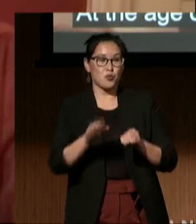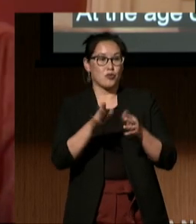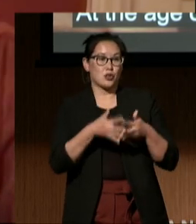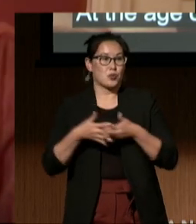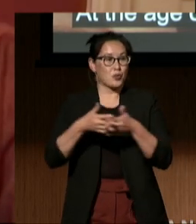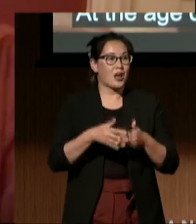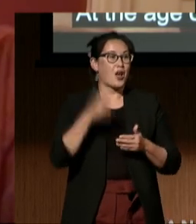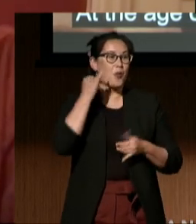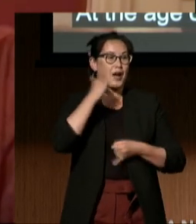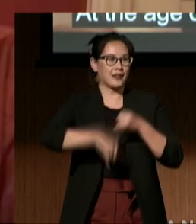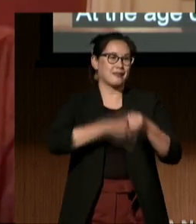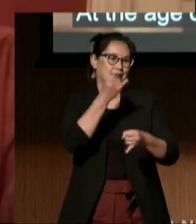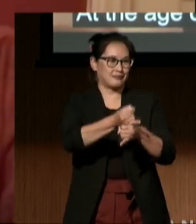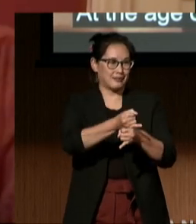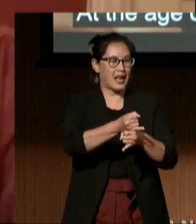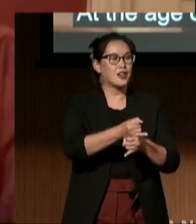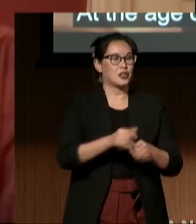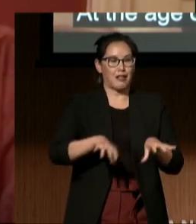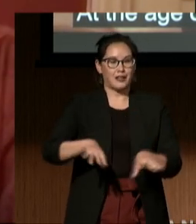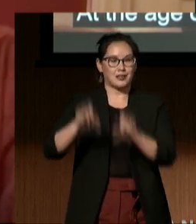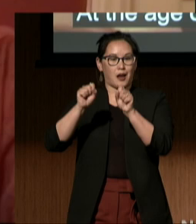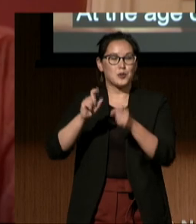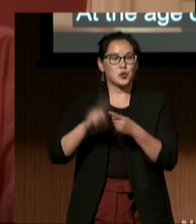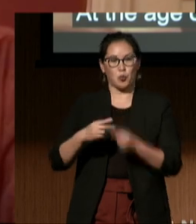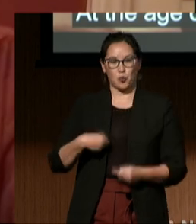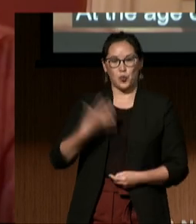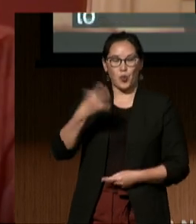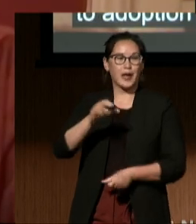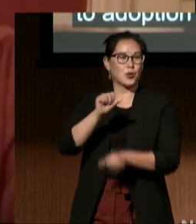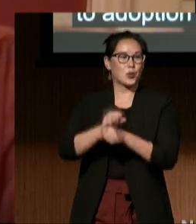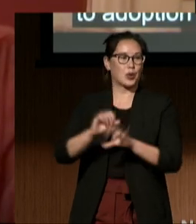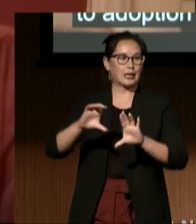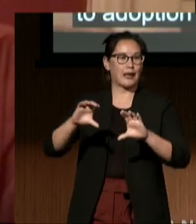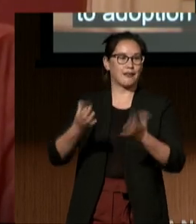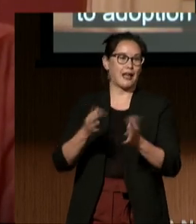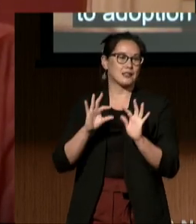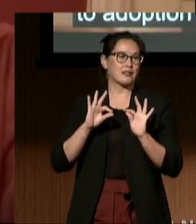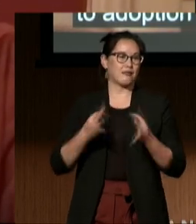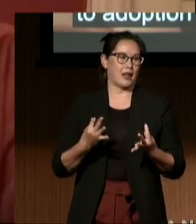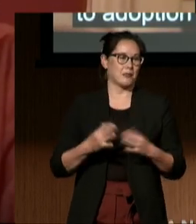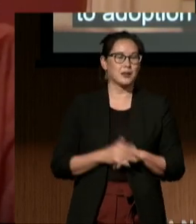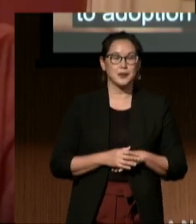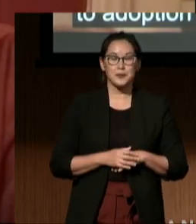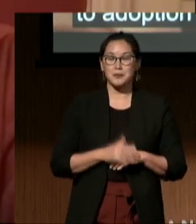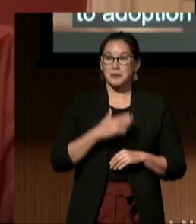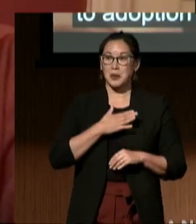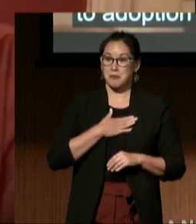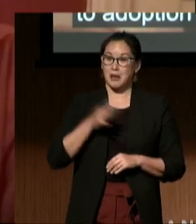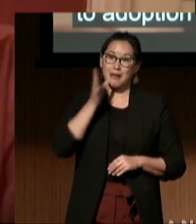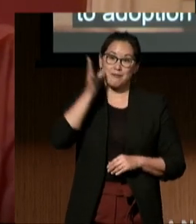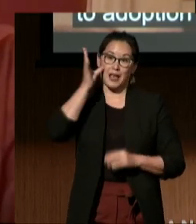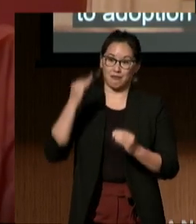to a mostly white, working-class family. My parents instilled in me the belief